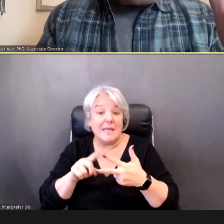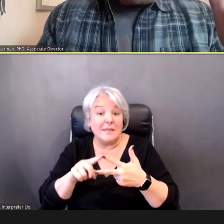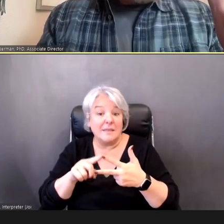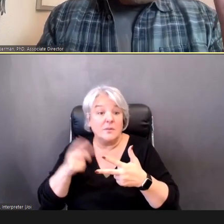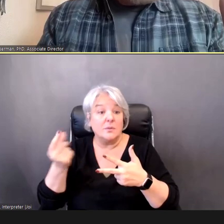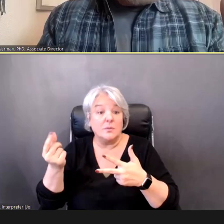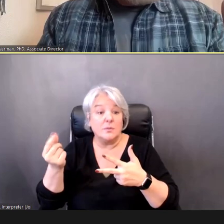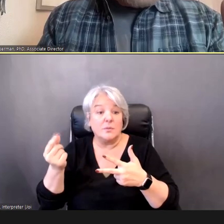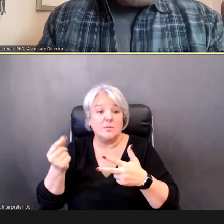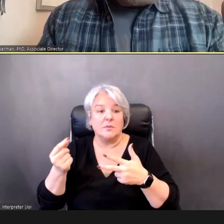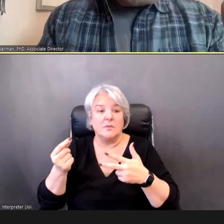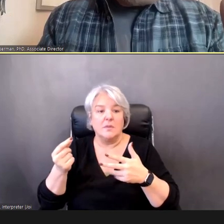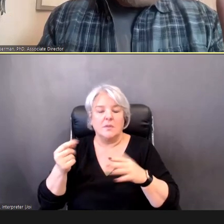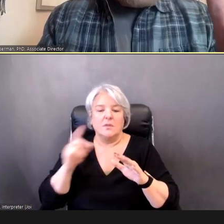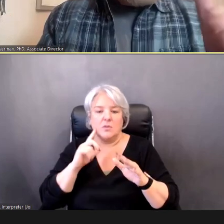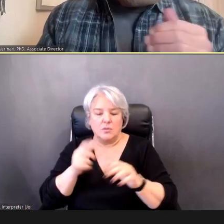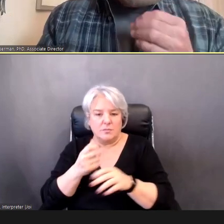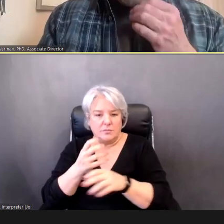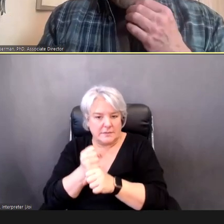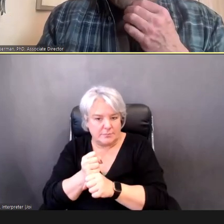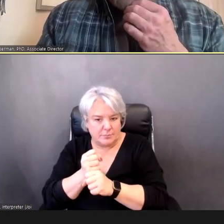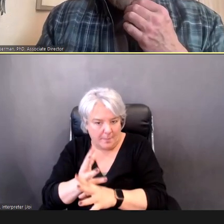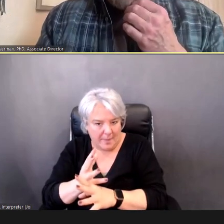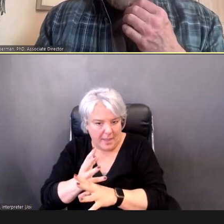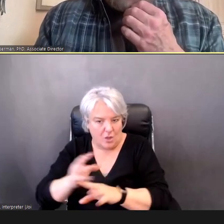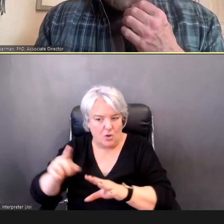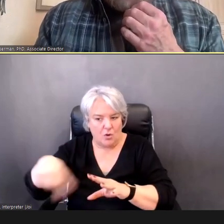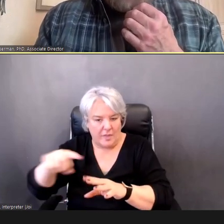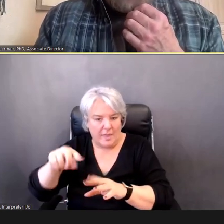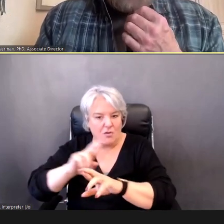Which is that second step, (2), that Terry went over.